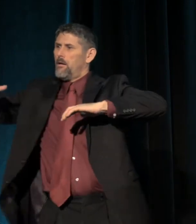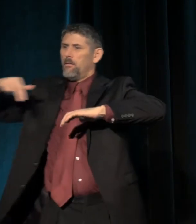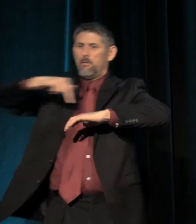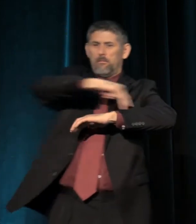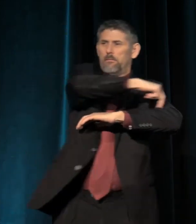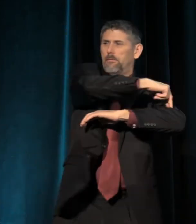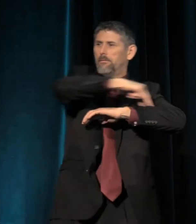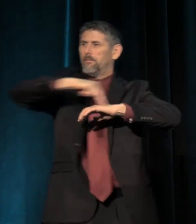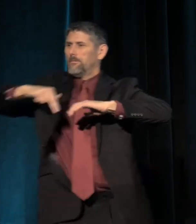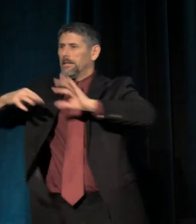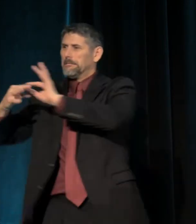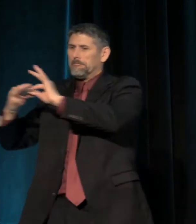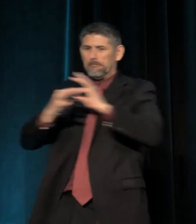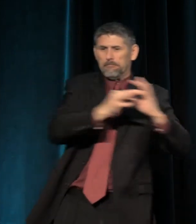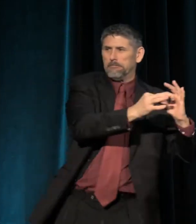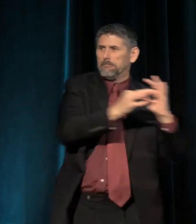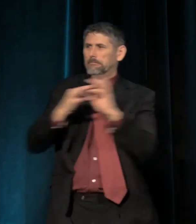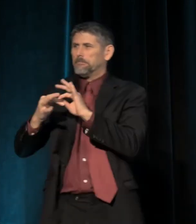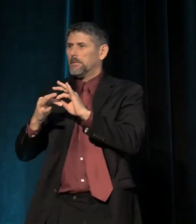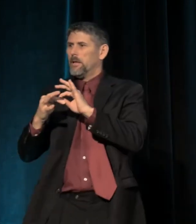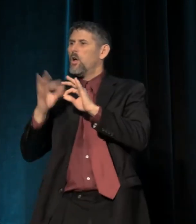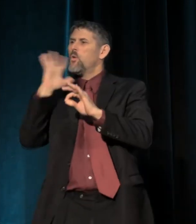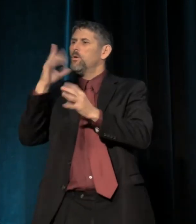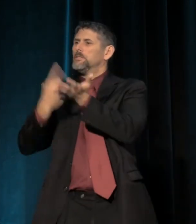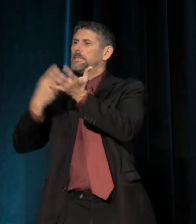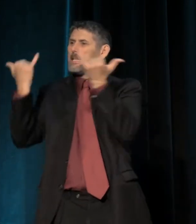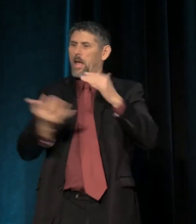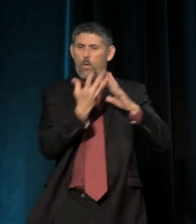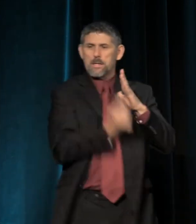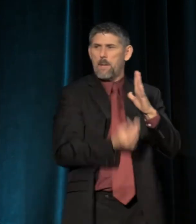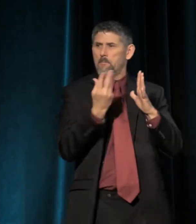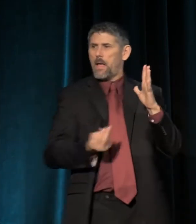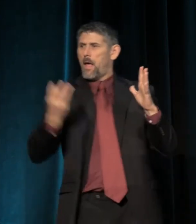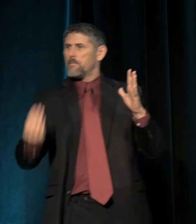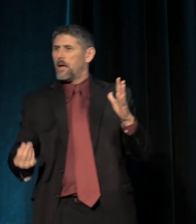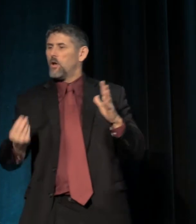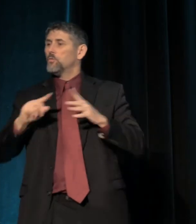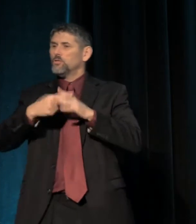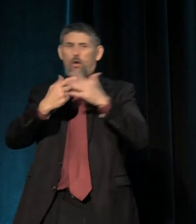So let's talk about some of those gaps right now. We can start right here in home in the arts.